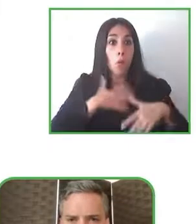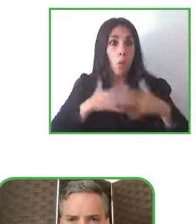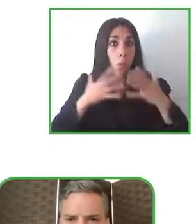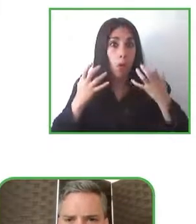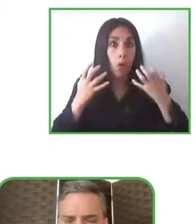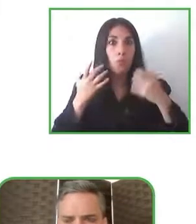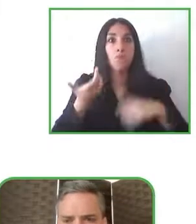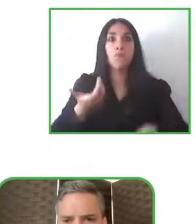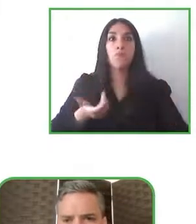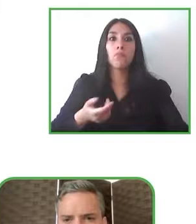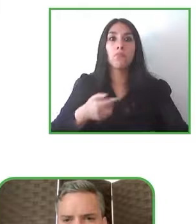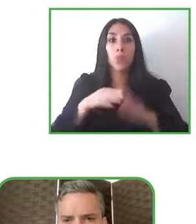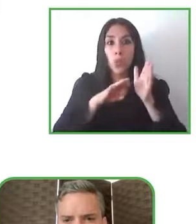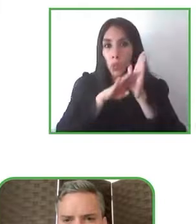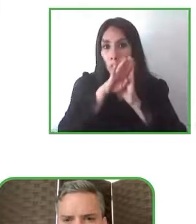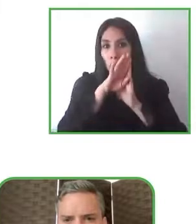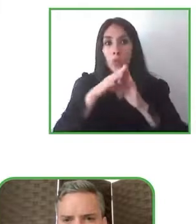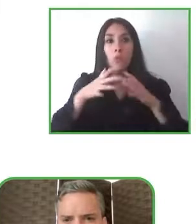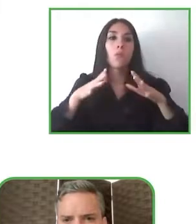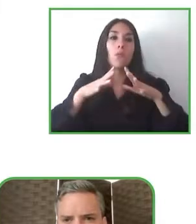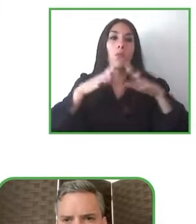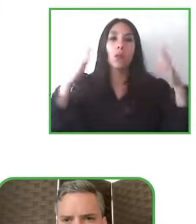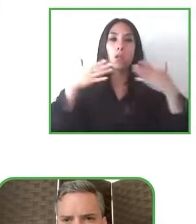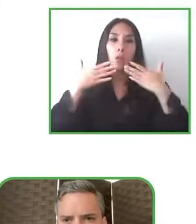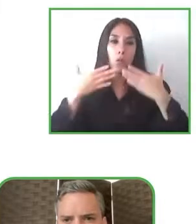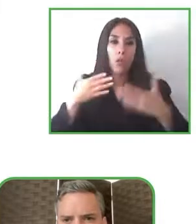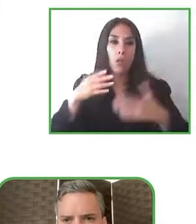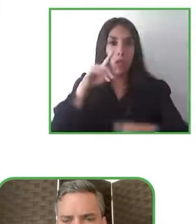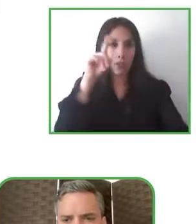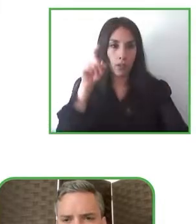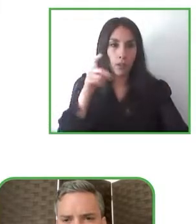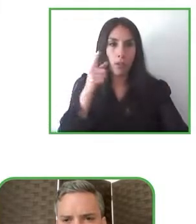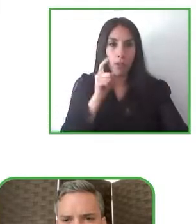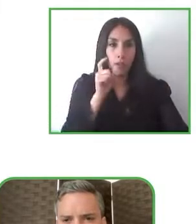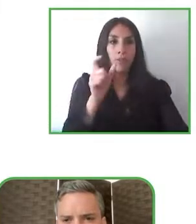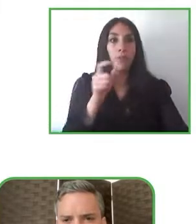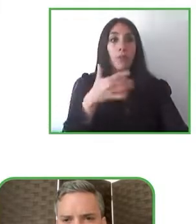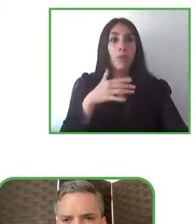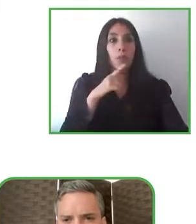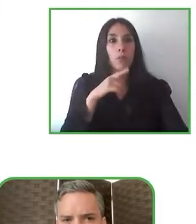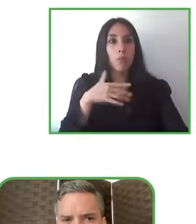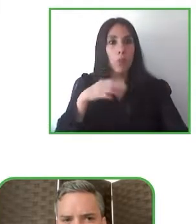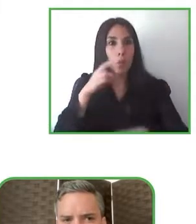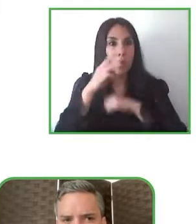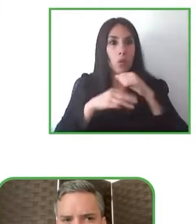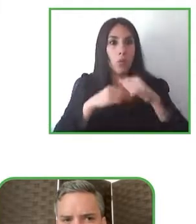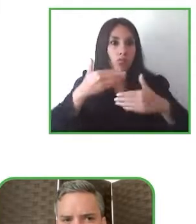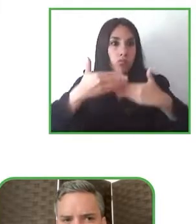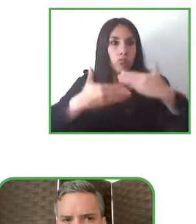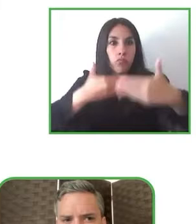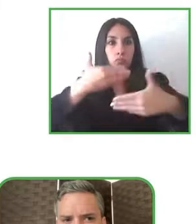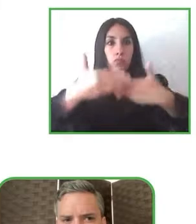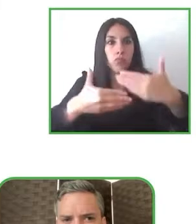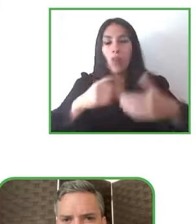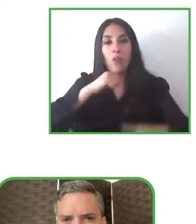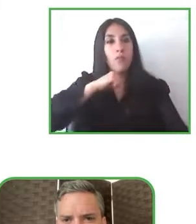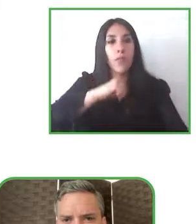Thank you for that question. In this world that progresses in a very fast way, it's very important to